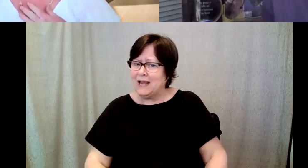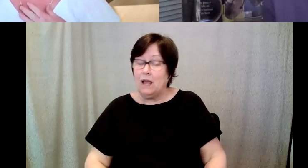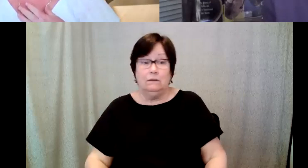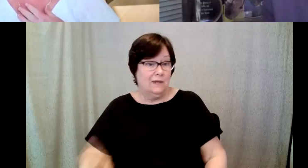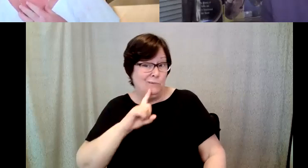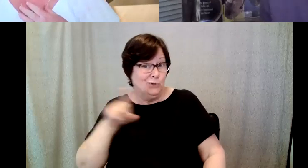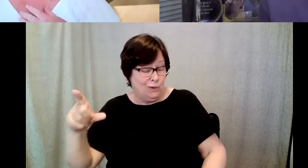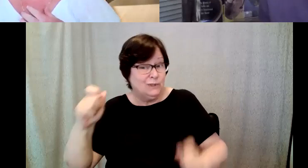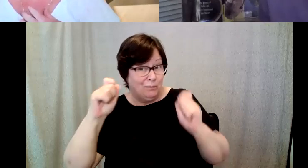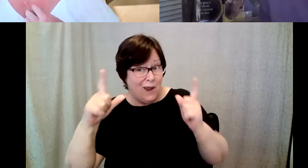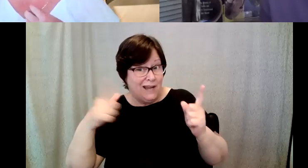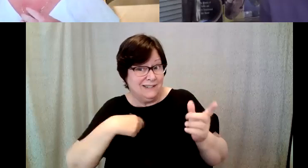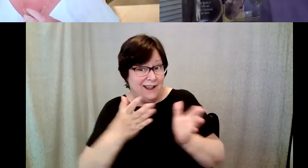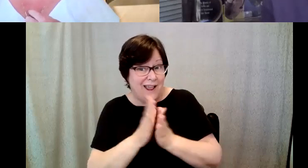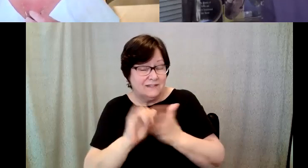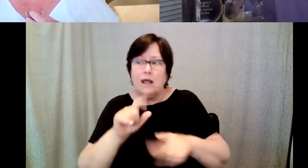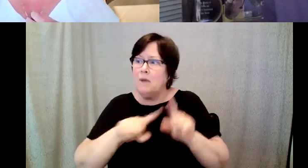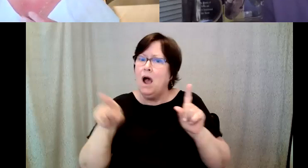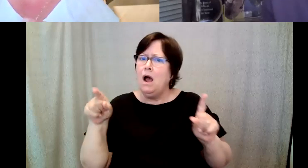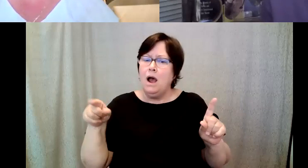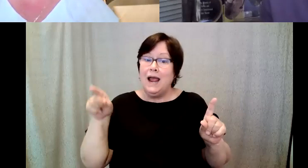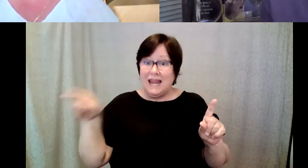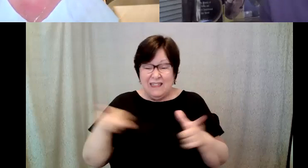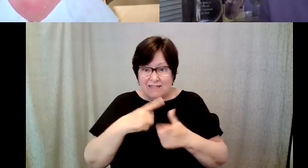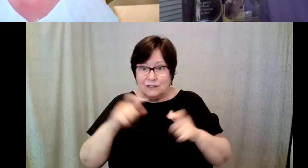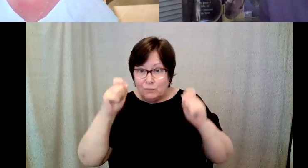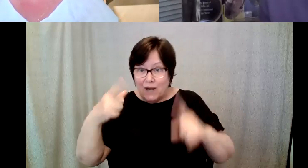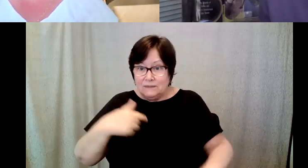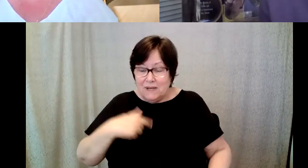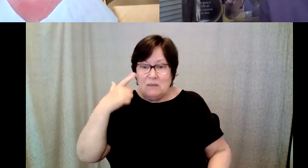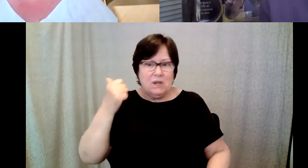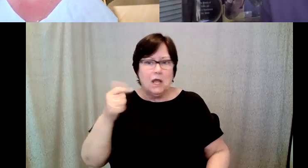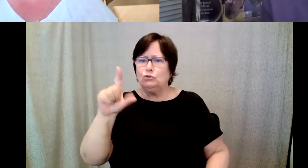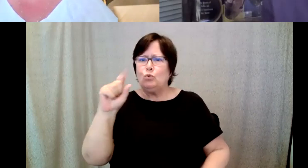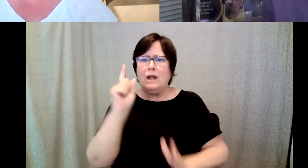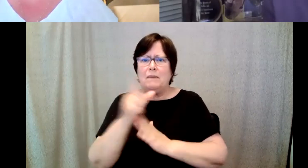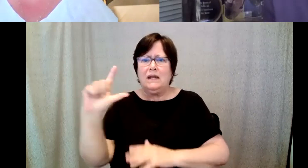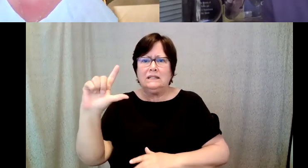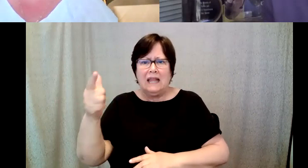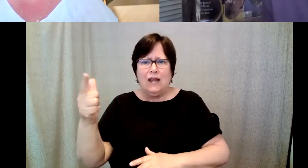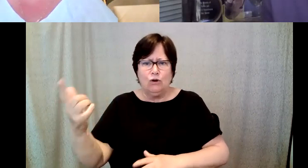D. Major Cohen: But he took me by surprise because not 20 minutes later he made a call